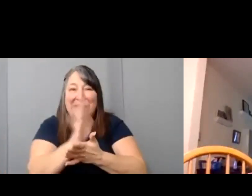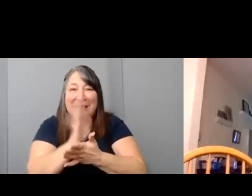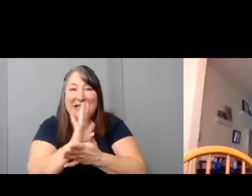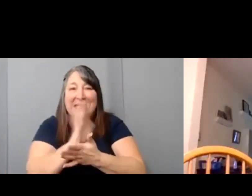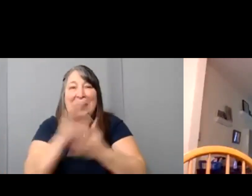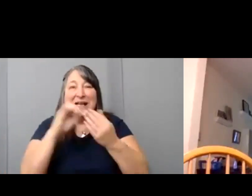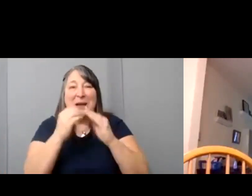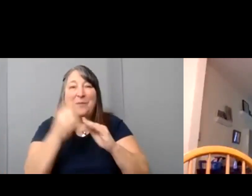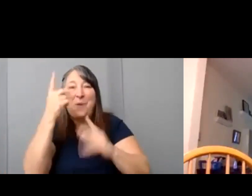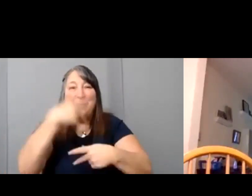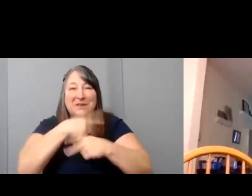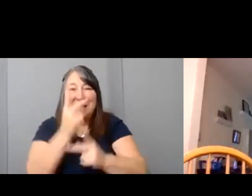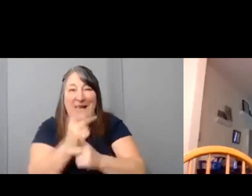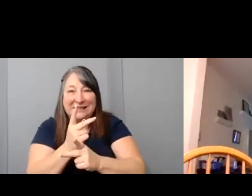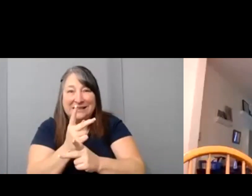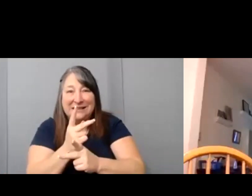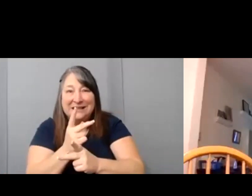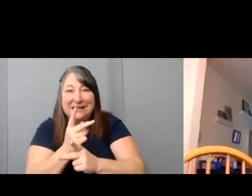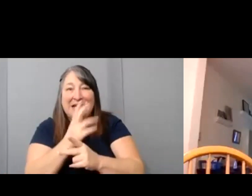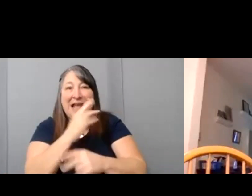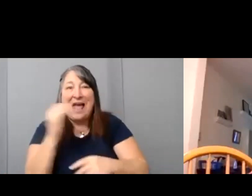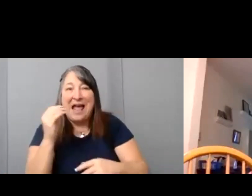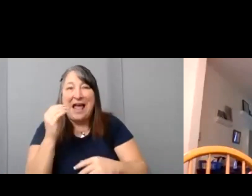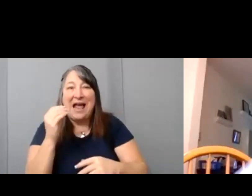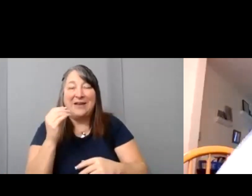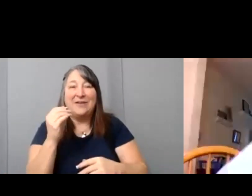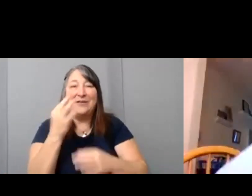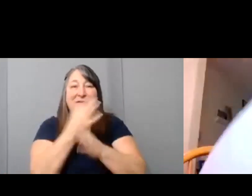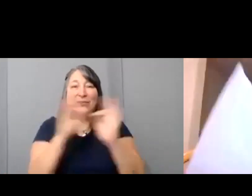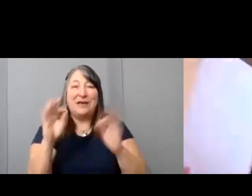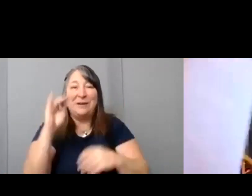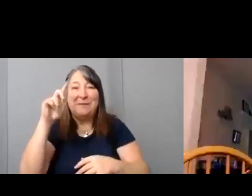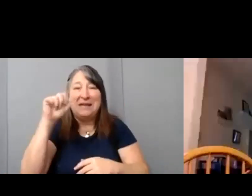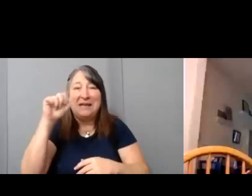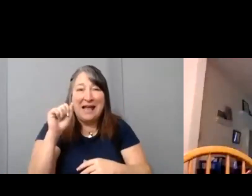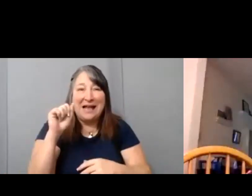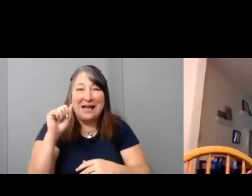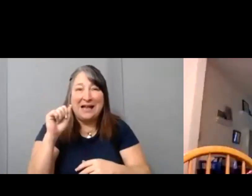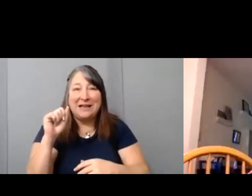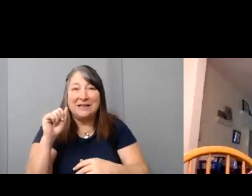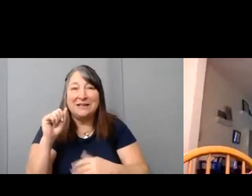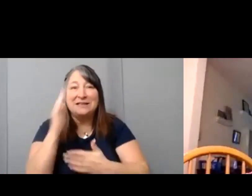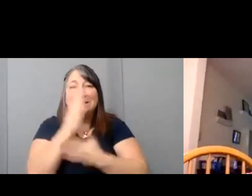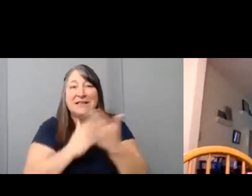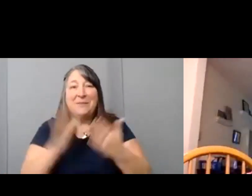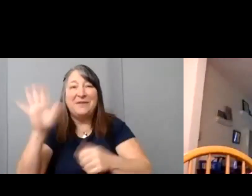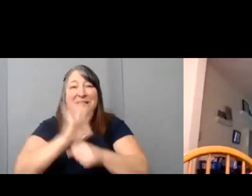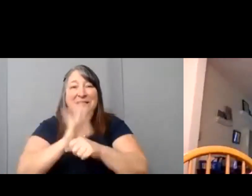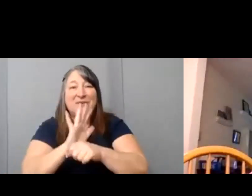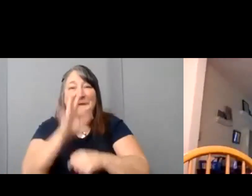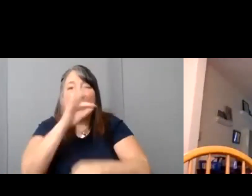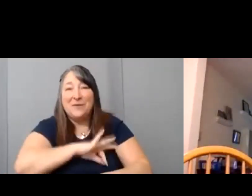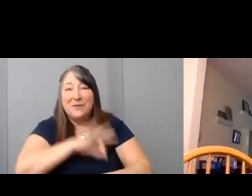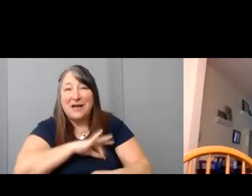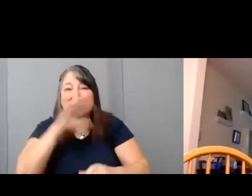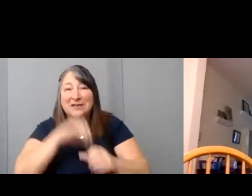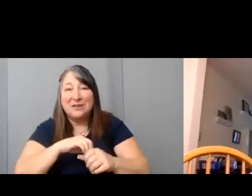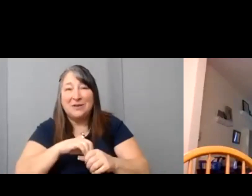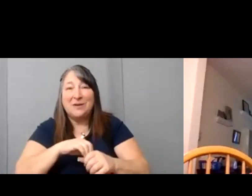Inspired Media and Theory 3 Media. Some of his film partners include the ski industry have included